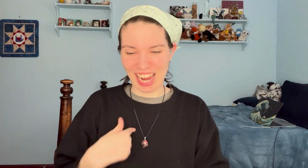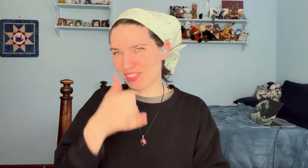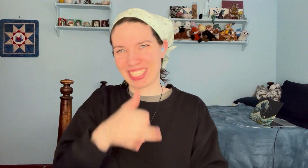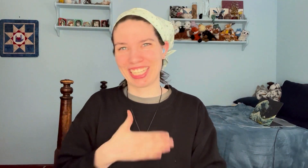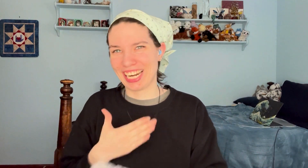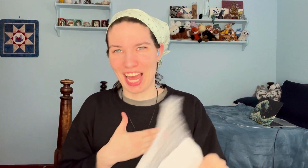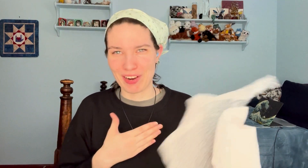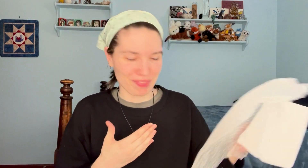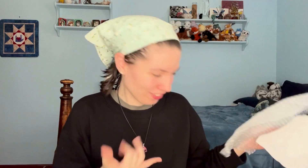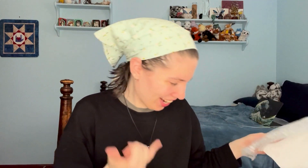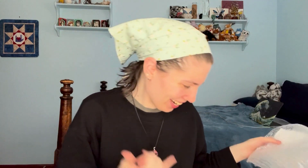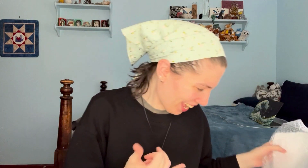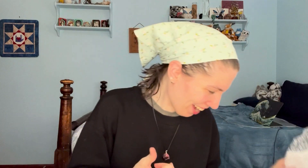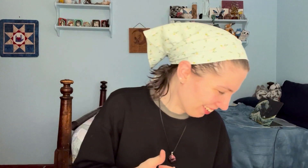I'm ridiculously happy right now